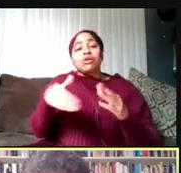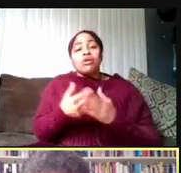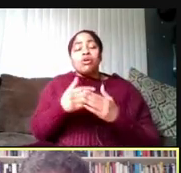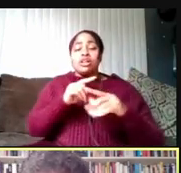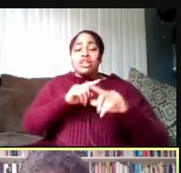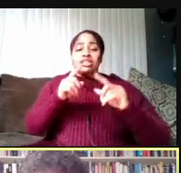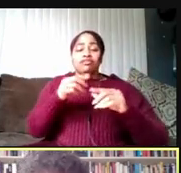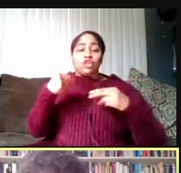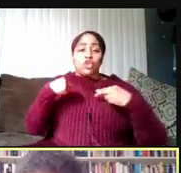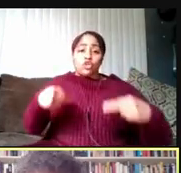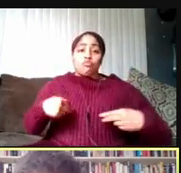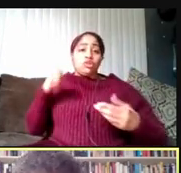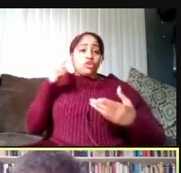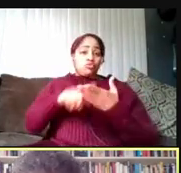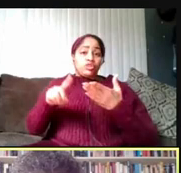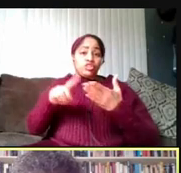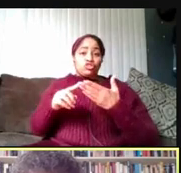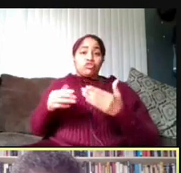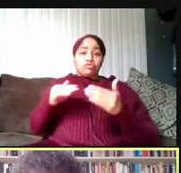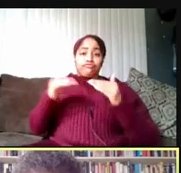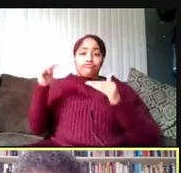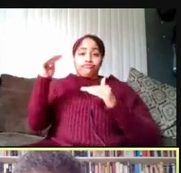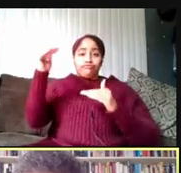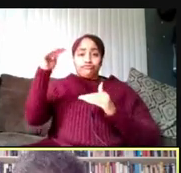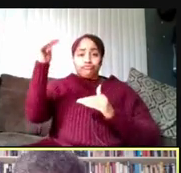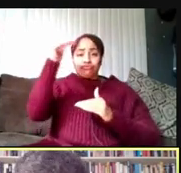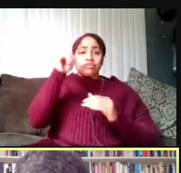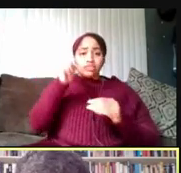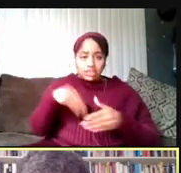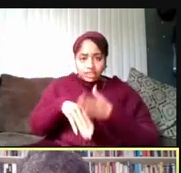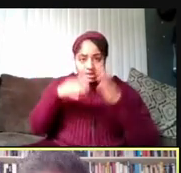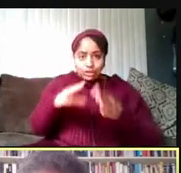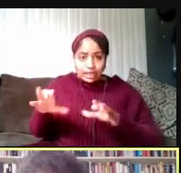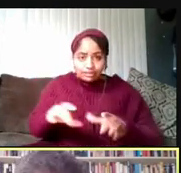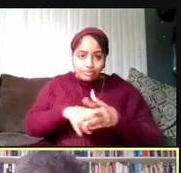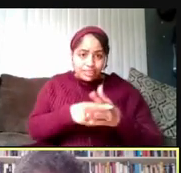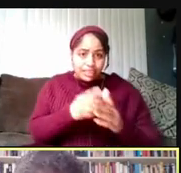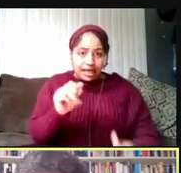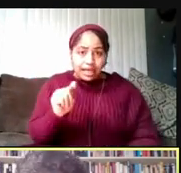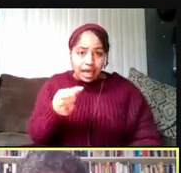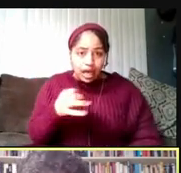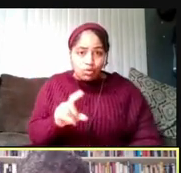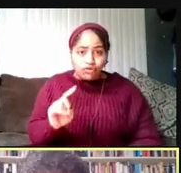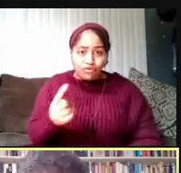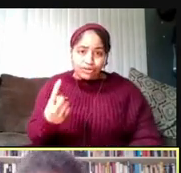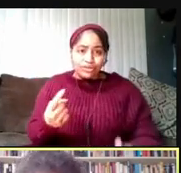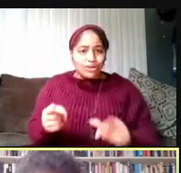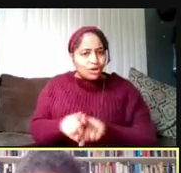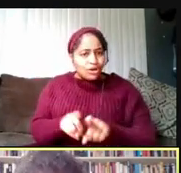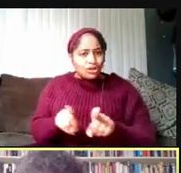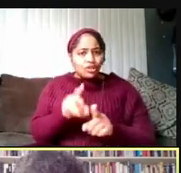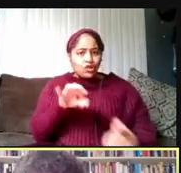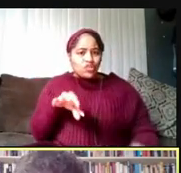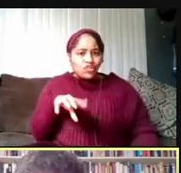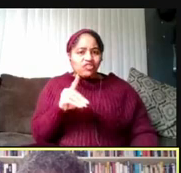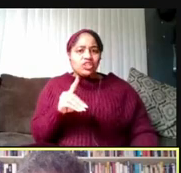to apply for in-person activities beginning April 1st. Also field researchers with a safety plan